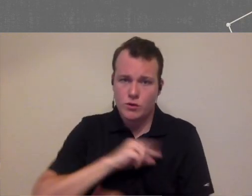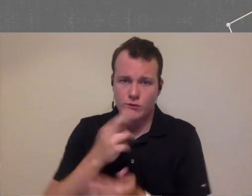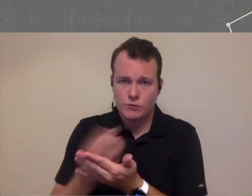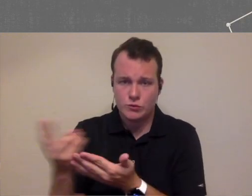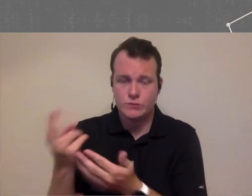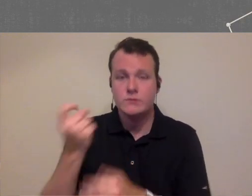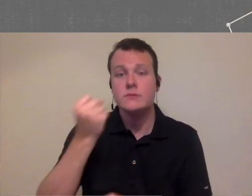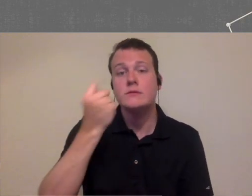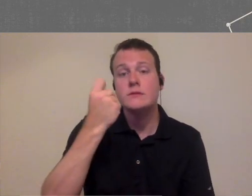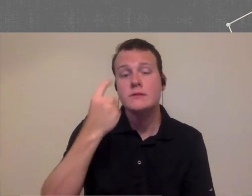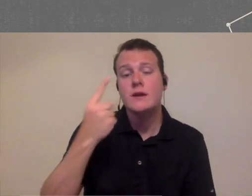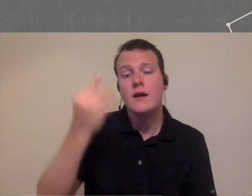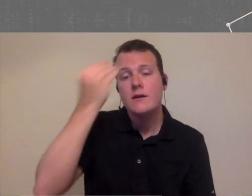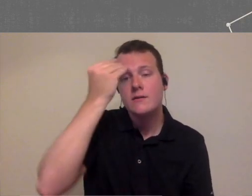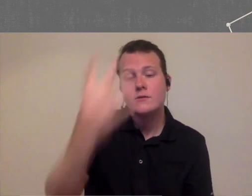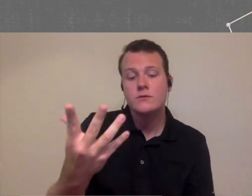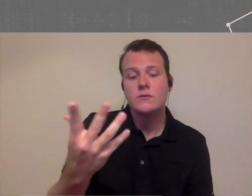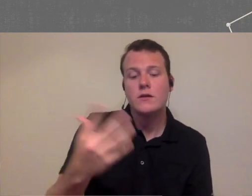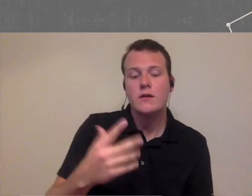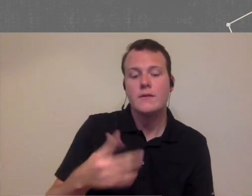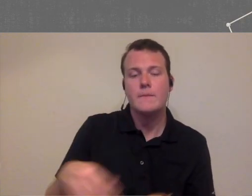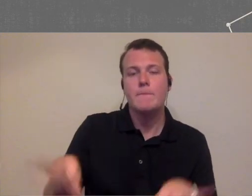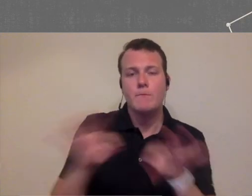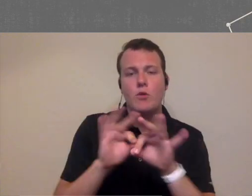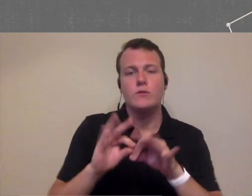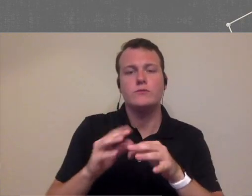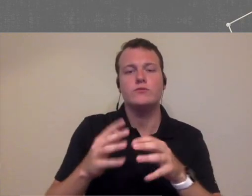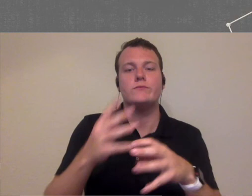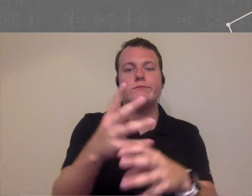there but I would always kind of err on the side of getting a wide spectrum of